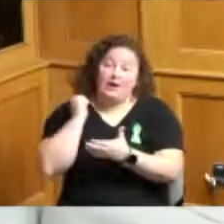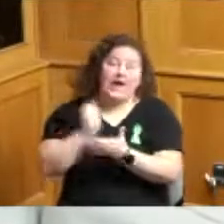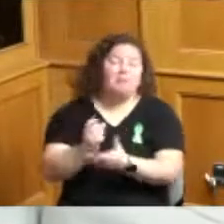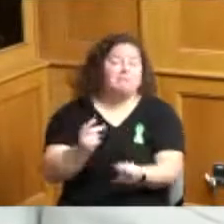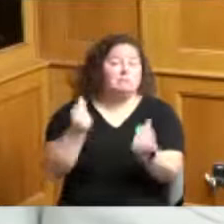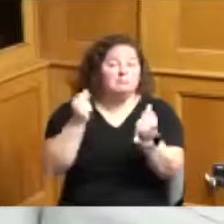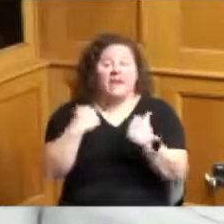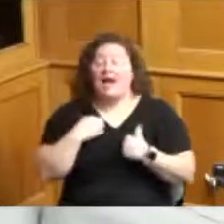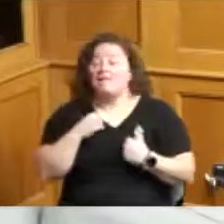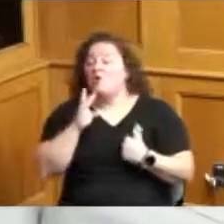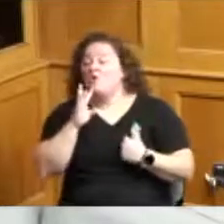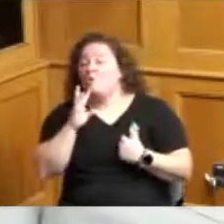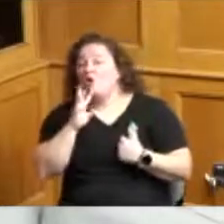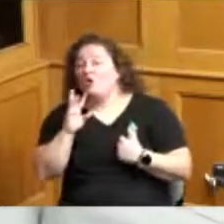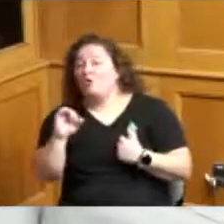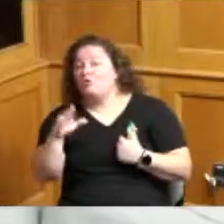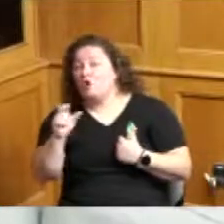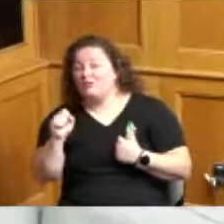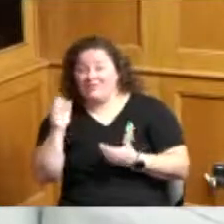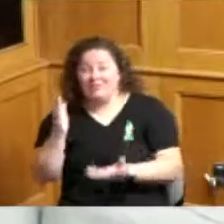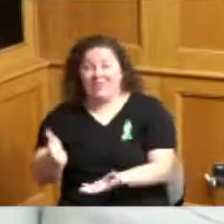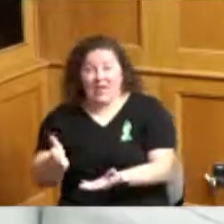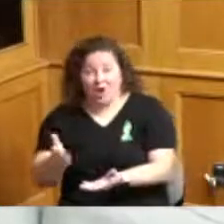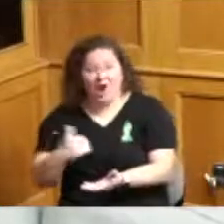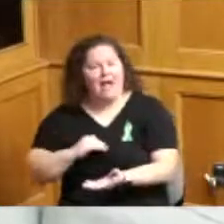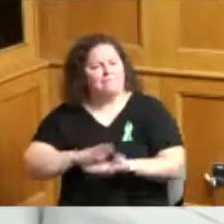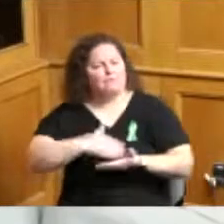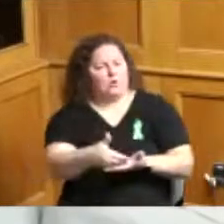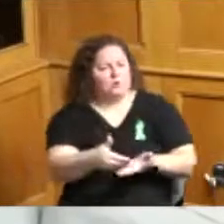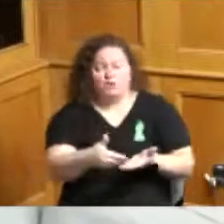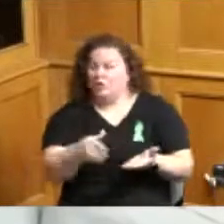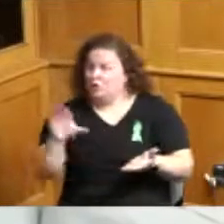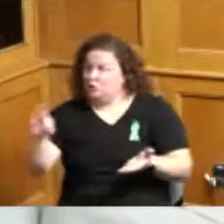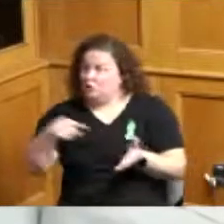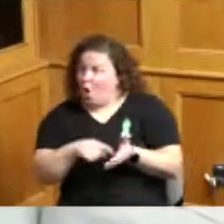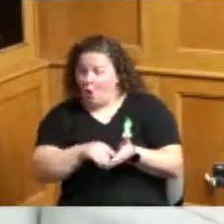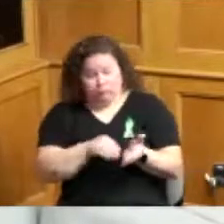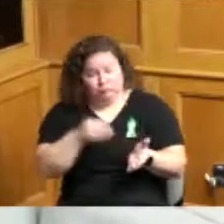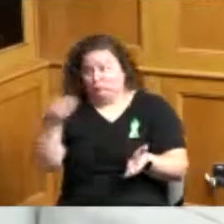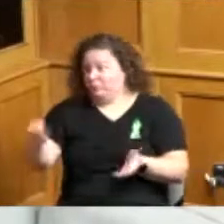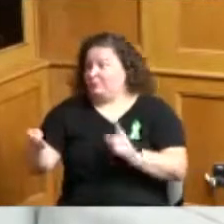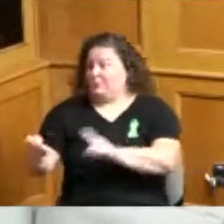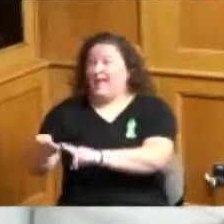right there with the computer here's your bill and having jobs and family services right there